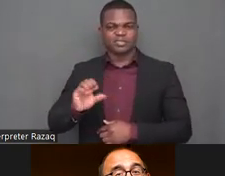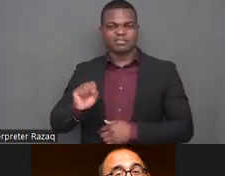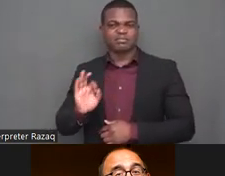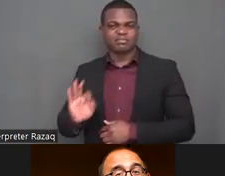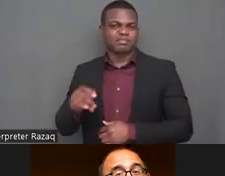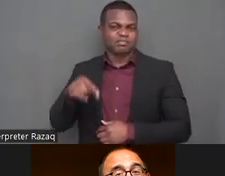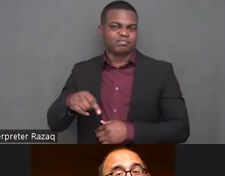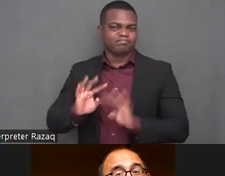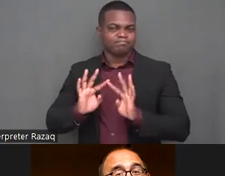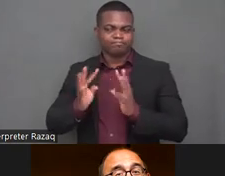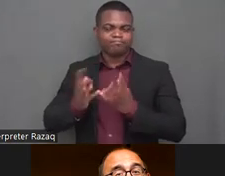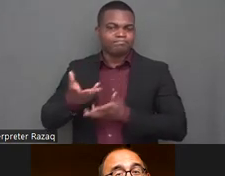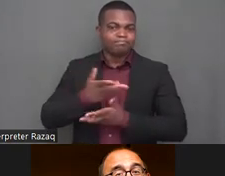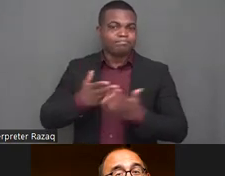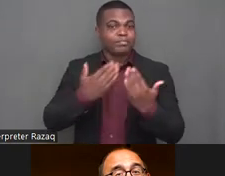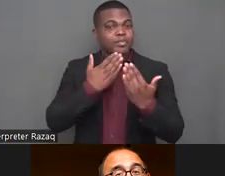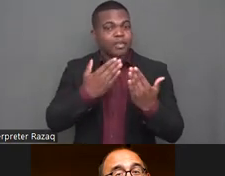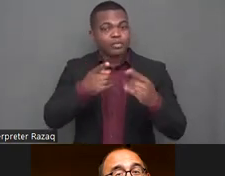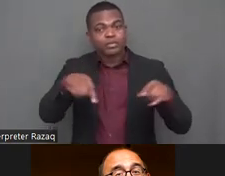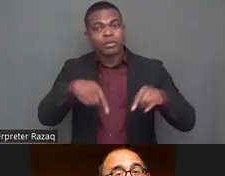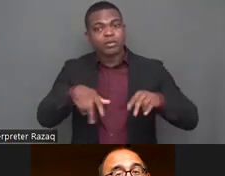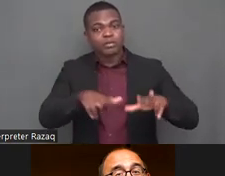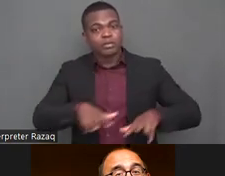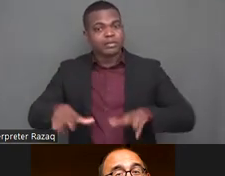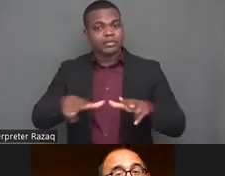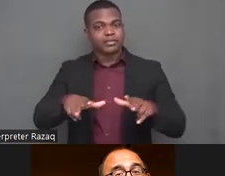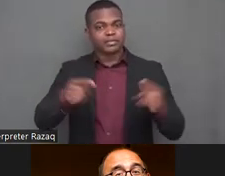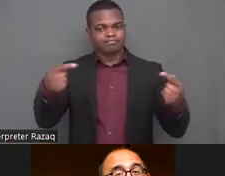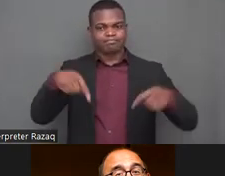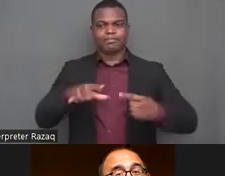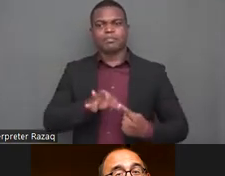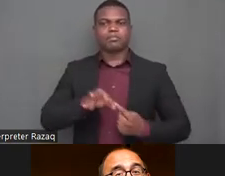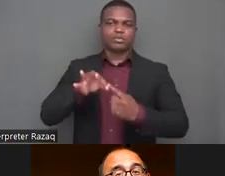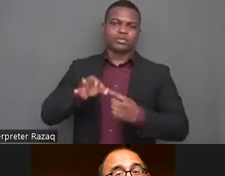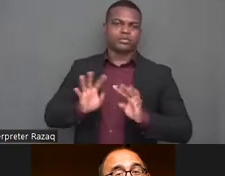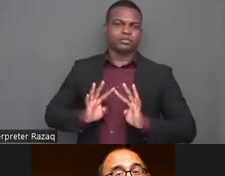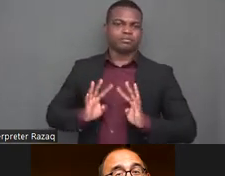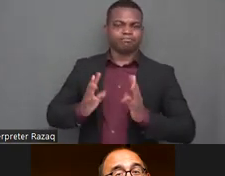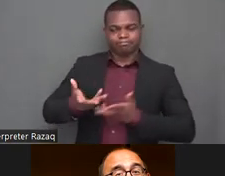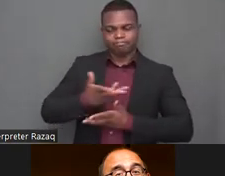really bringing up um the key and crucial uh discussions that are happening when it comes to